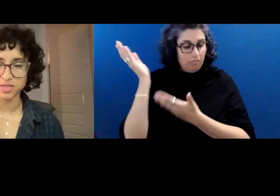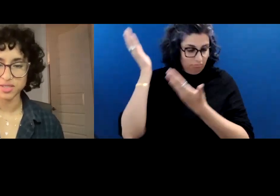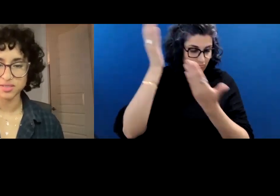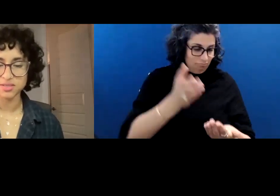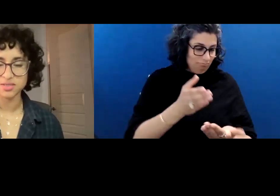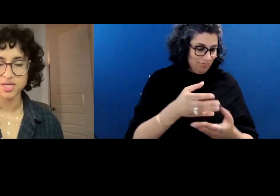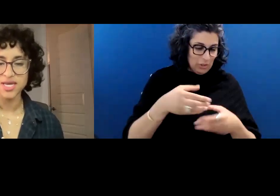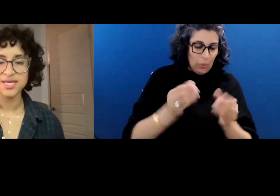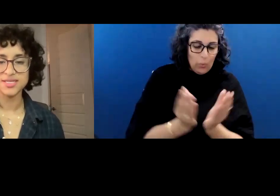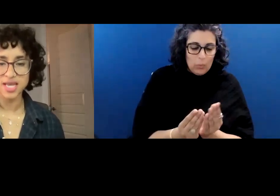peanuts.